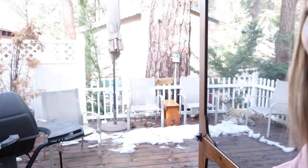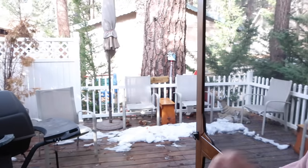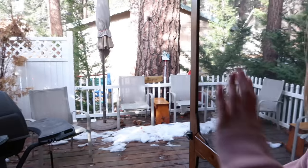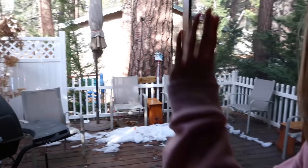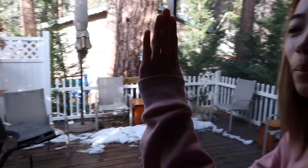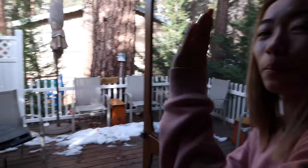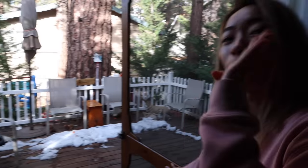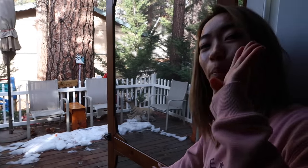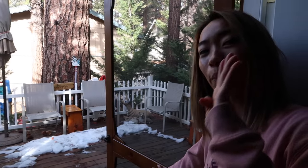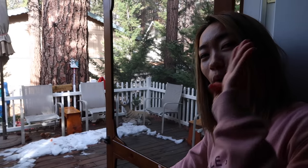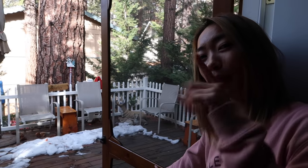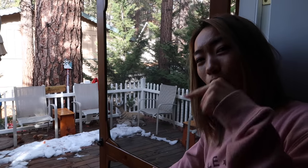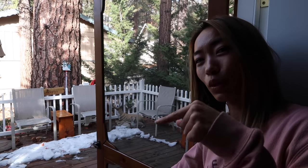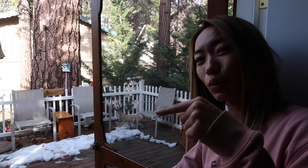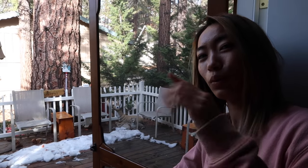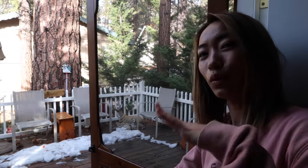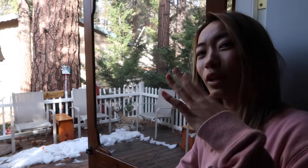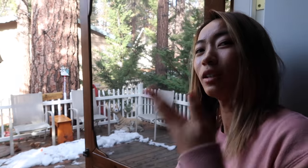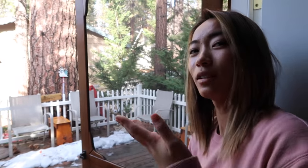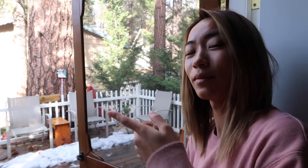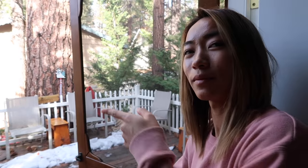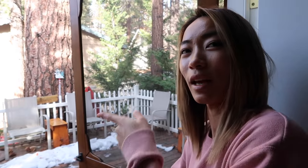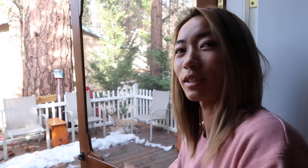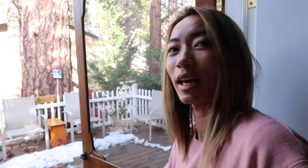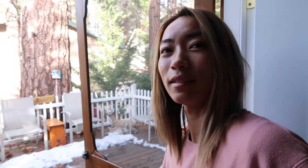there you have a BBQ grill outside